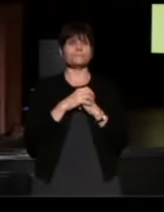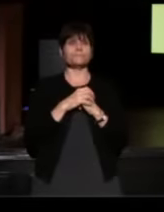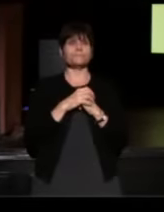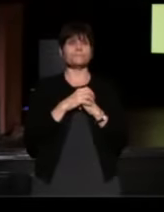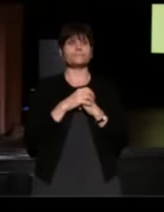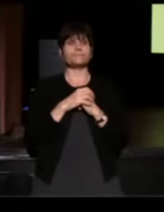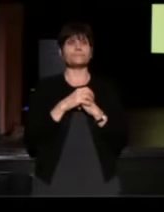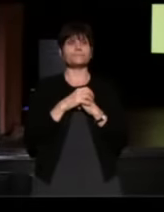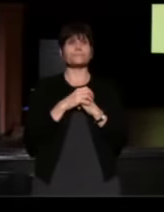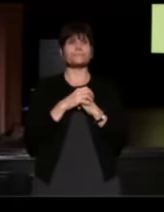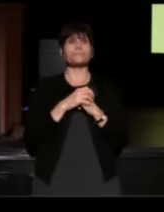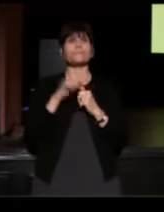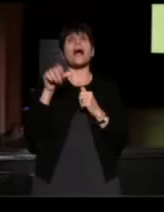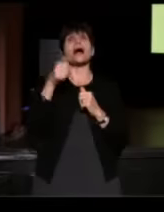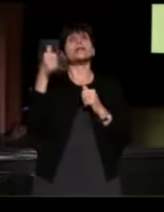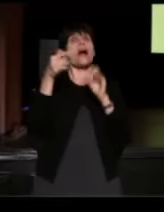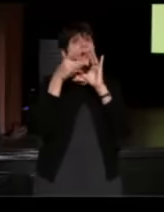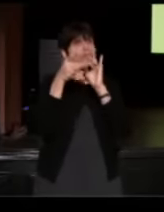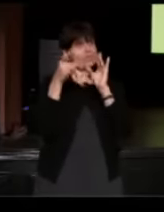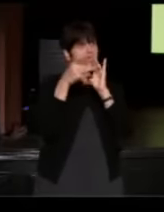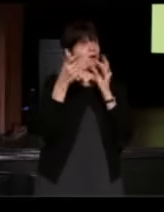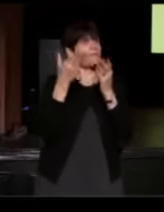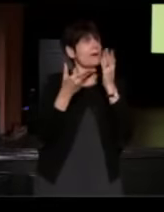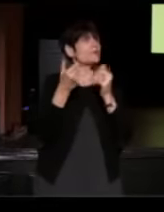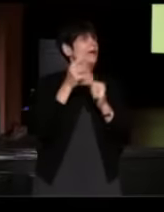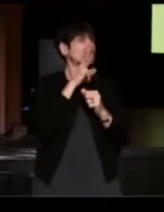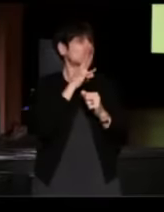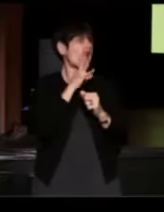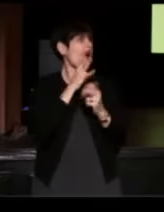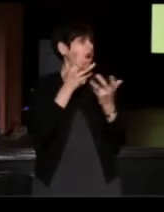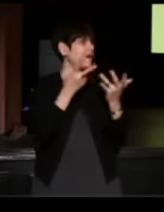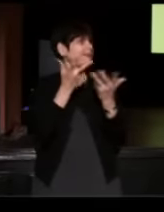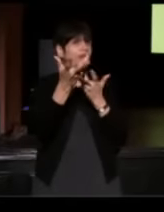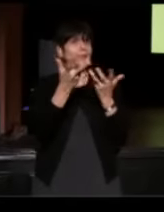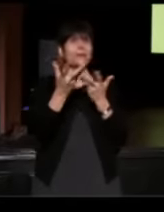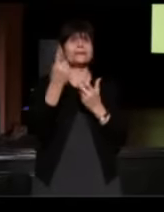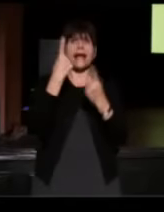Another story and then maybe we can talk a little bit, answer some questions if you have them.